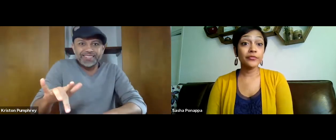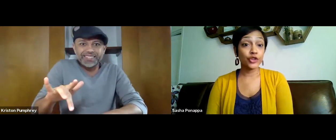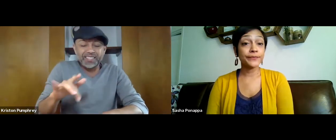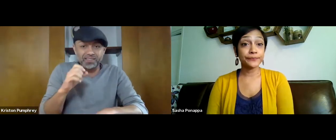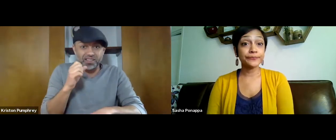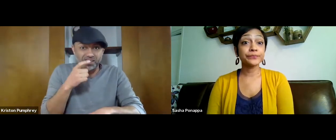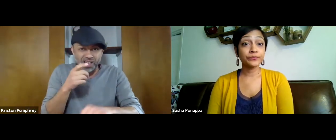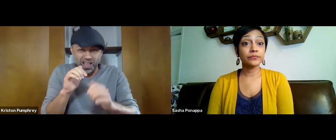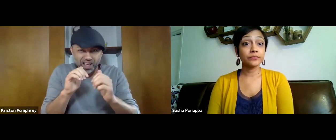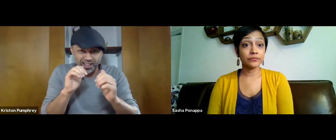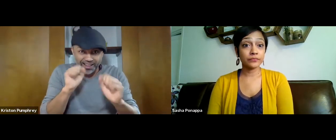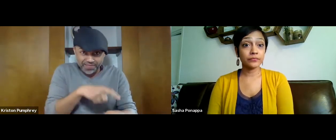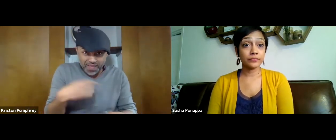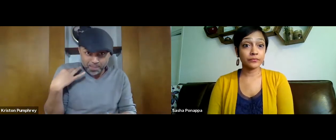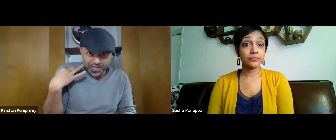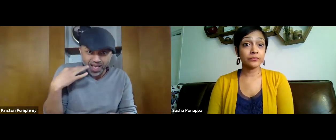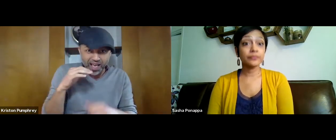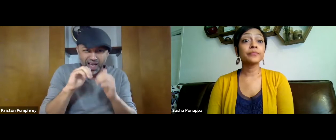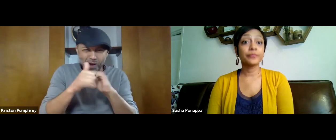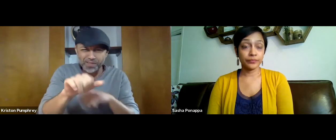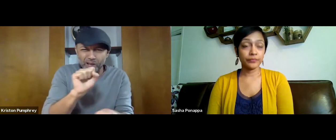because time is really sensitive,